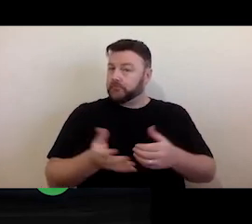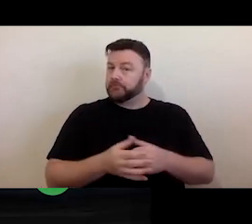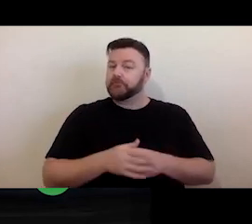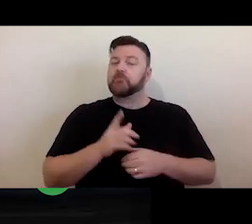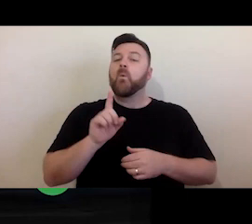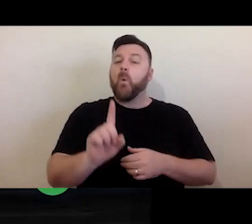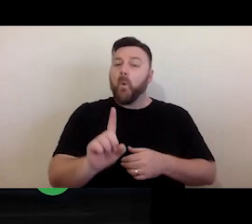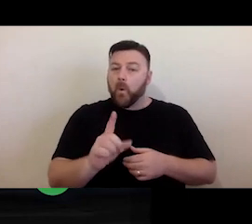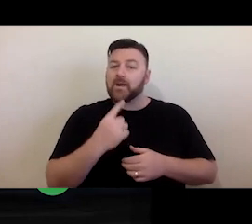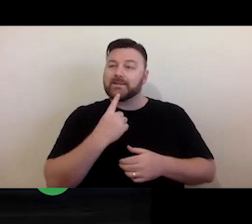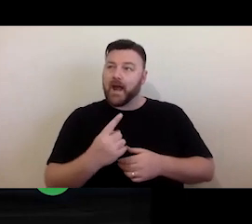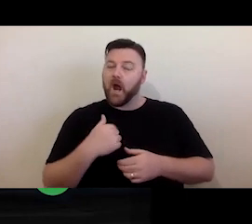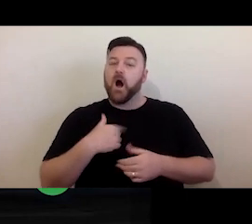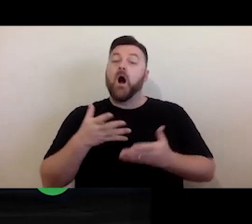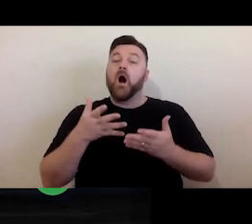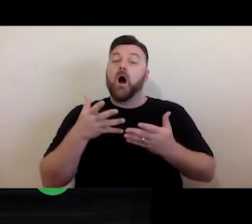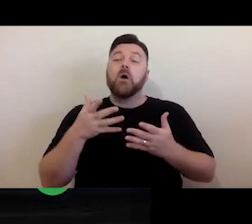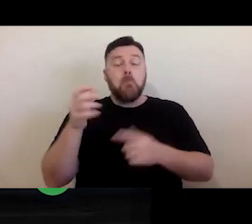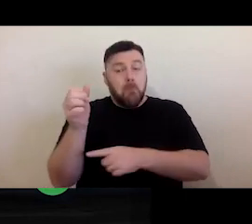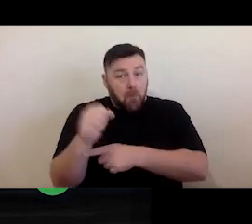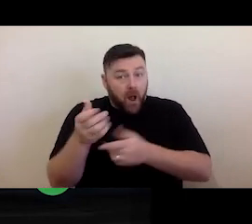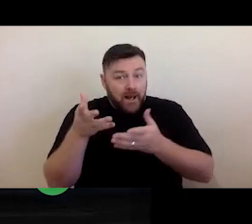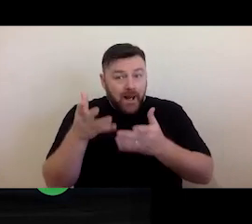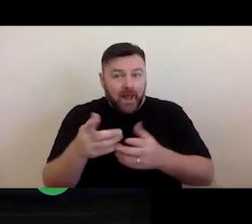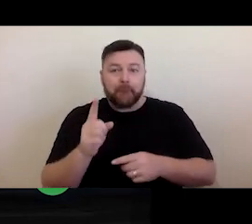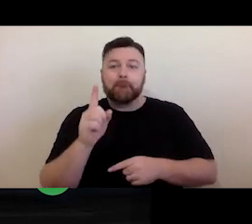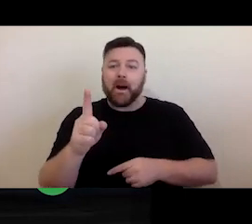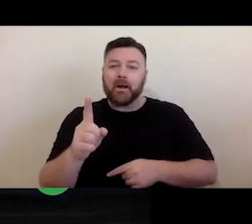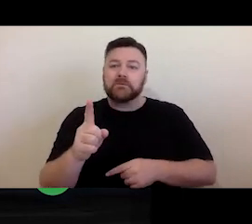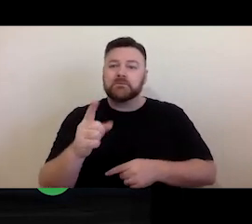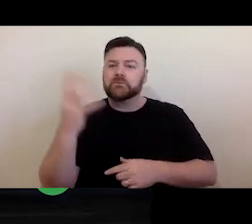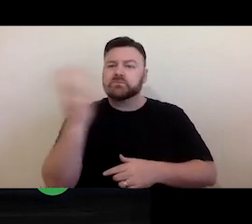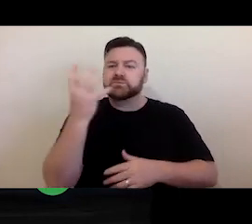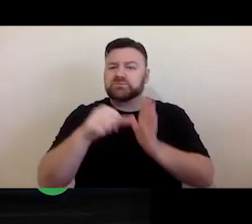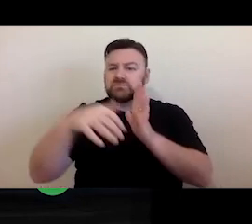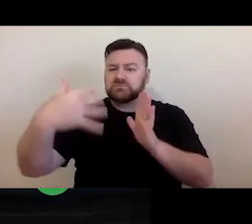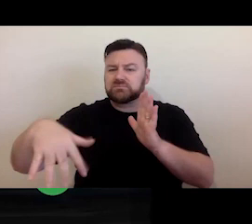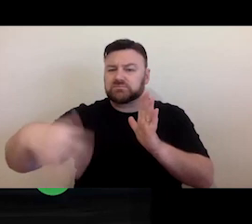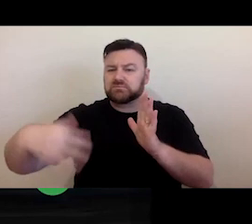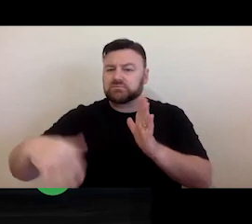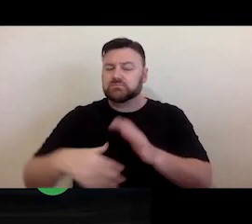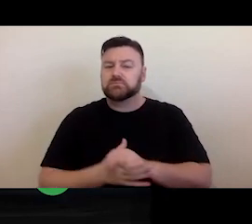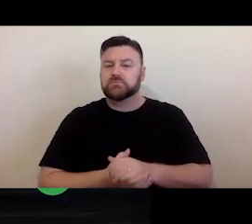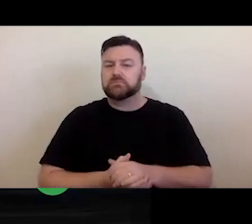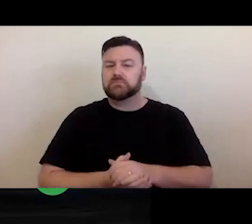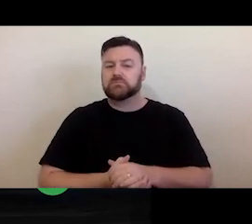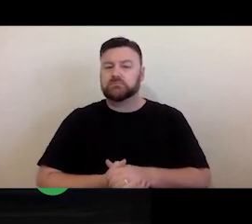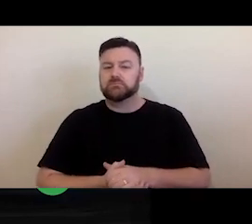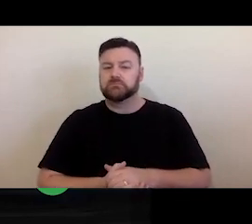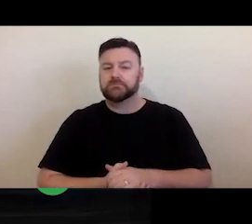permission", but the fee makes it outside the budget for your project.